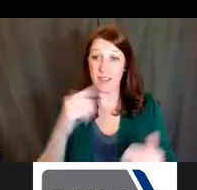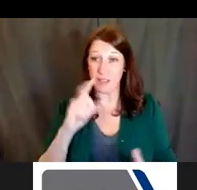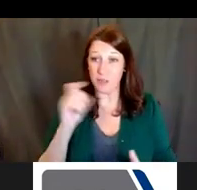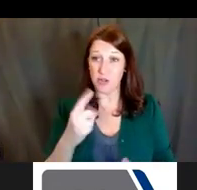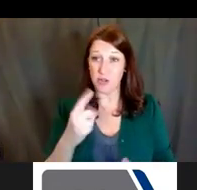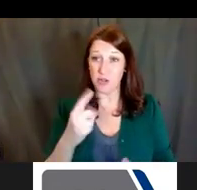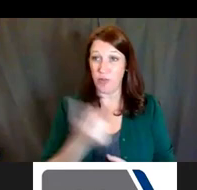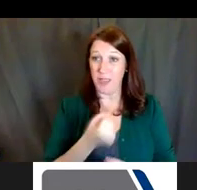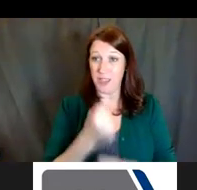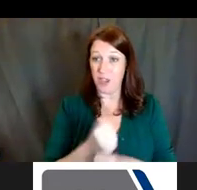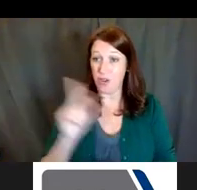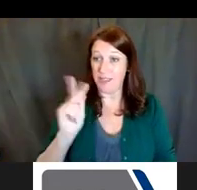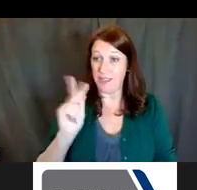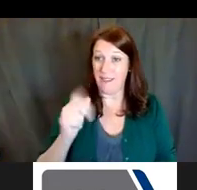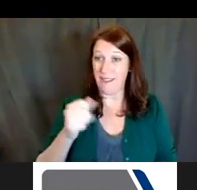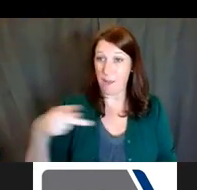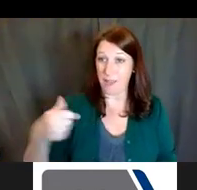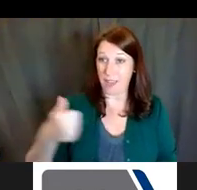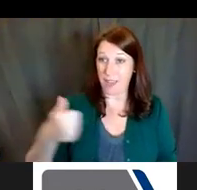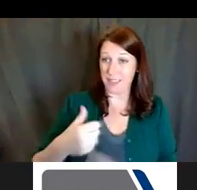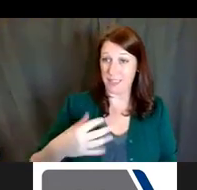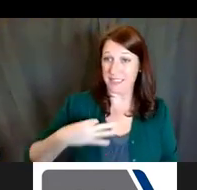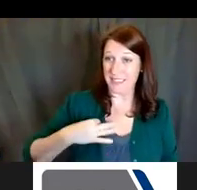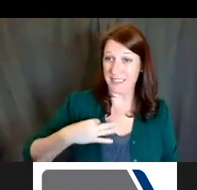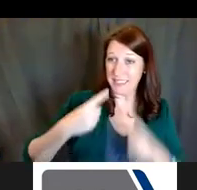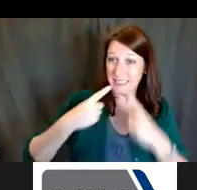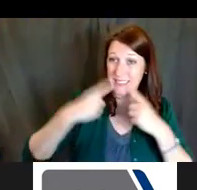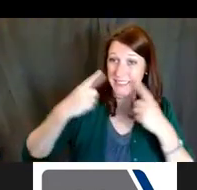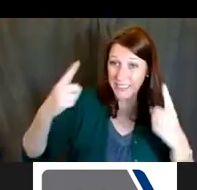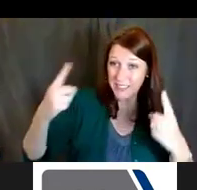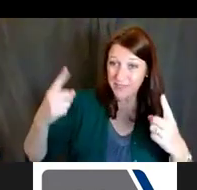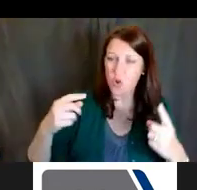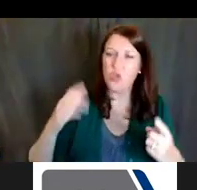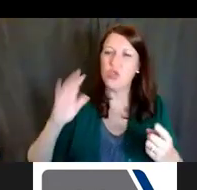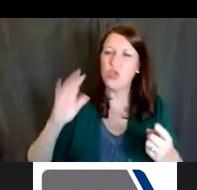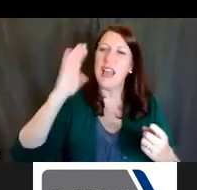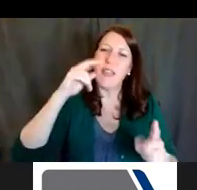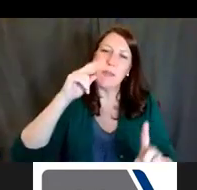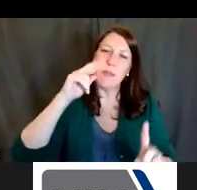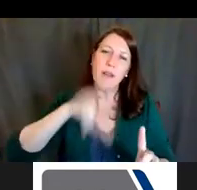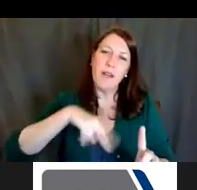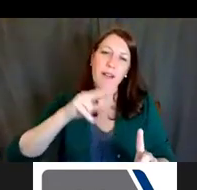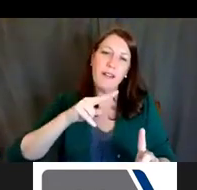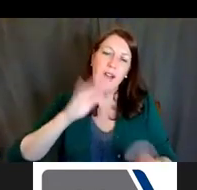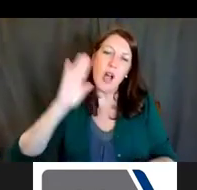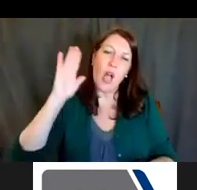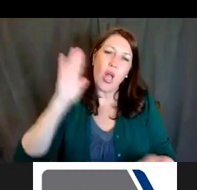or do they risk being perceived as low-impact or lower-priority than five-year applications?